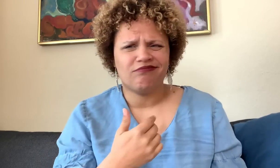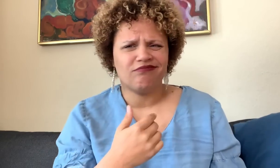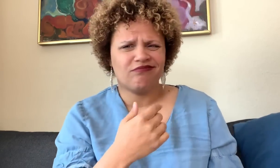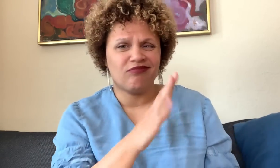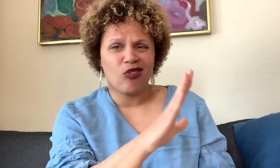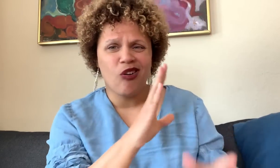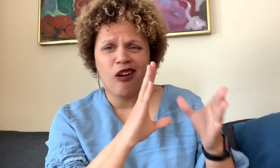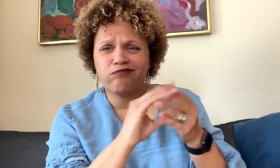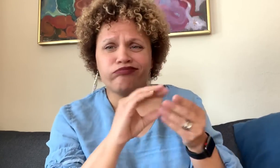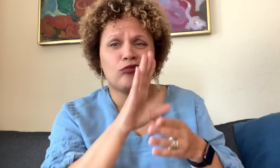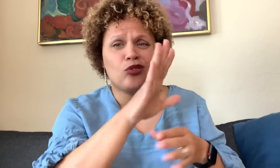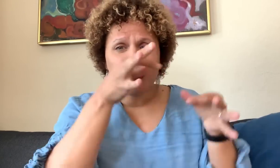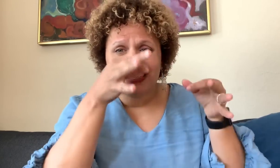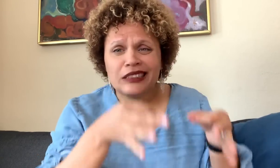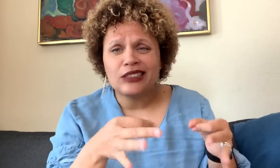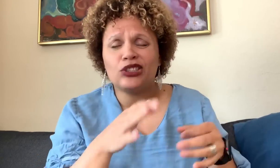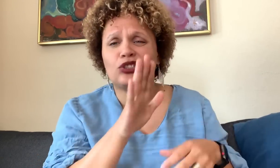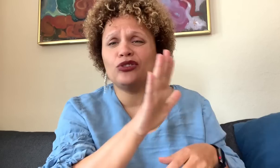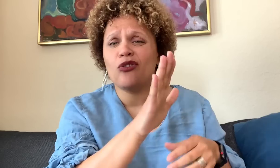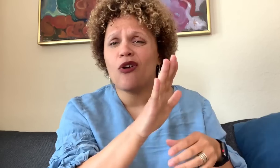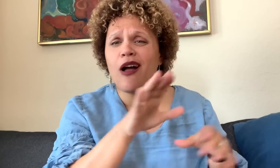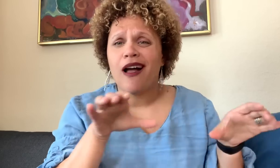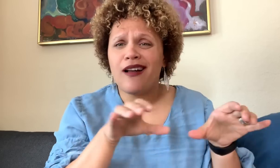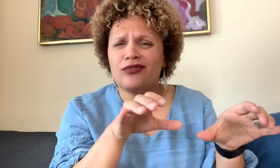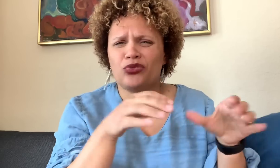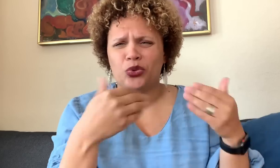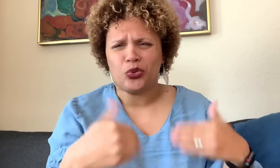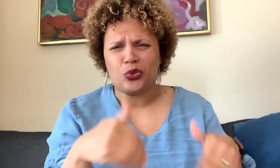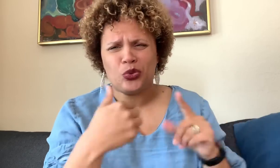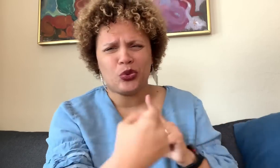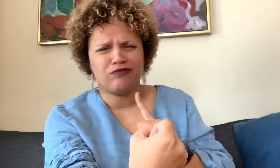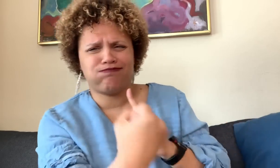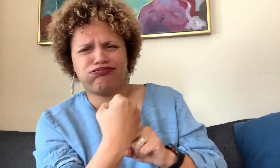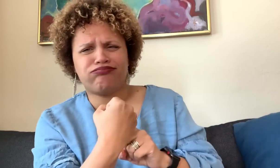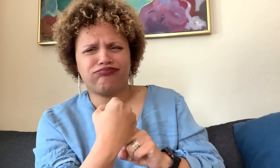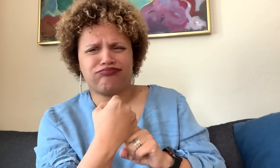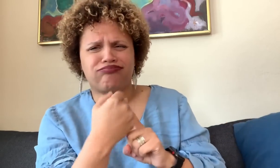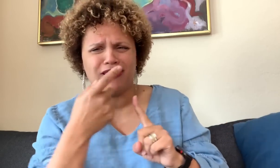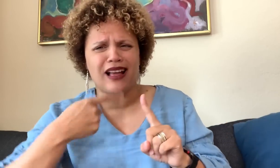had a negative impact, were insulting, demeaning and